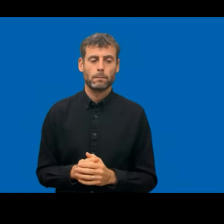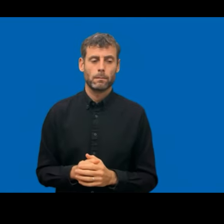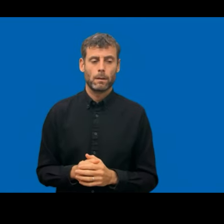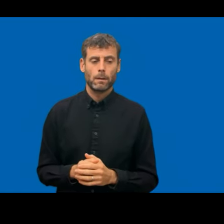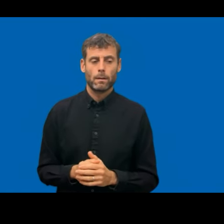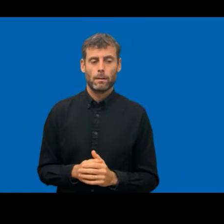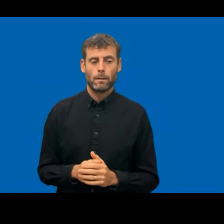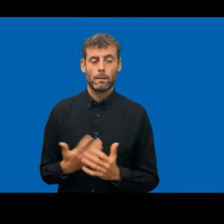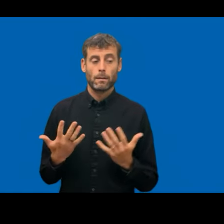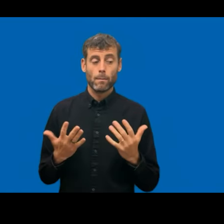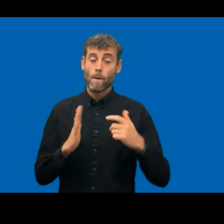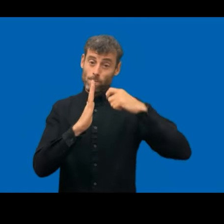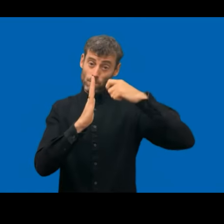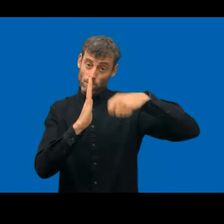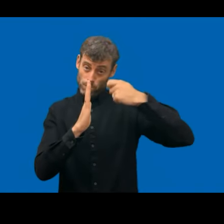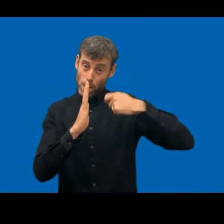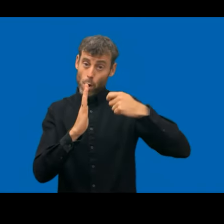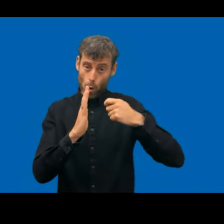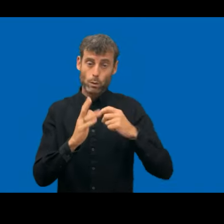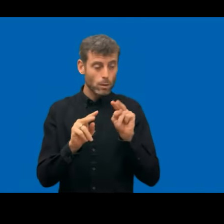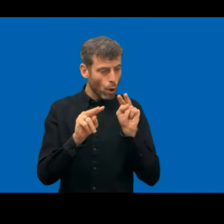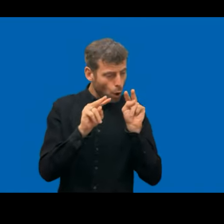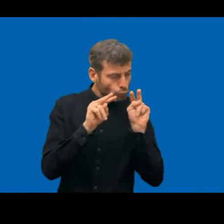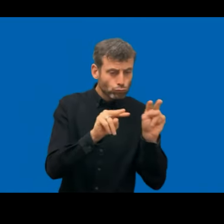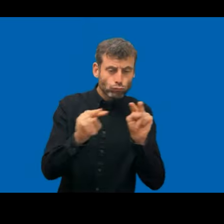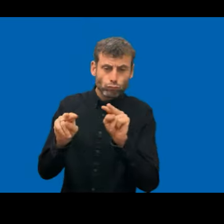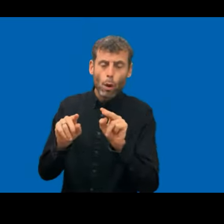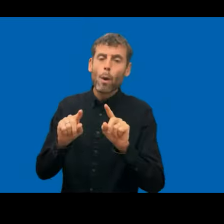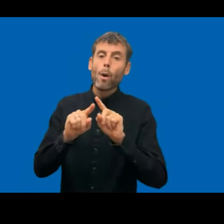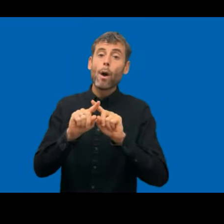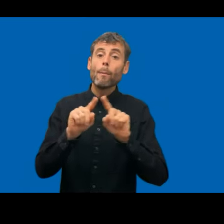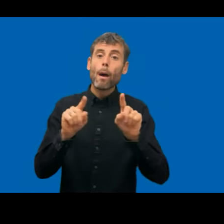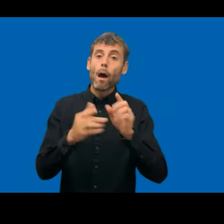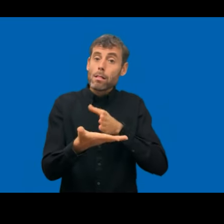not live video recordings are exempt from the Web Accessibility Directive so far.